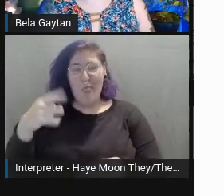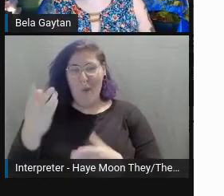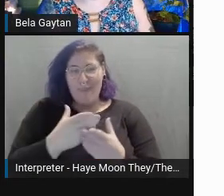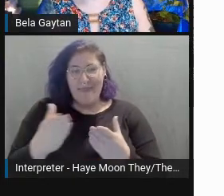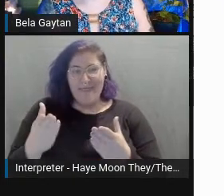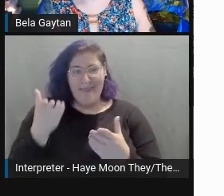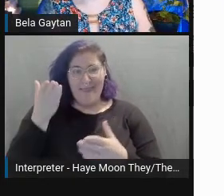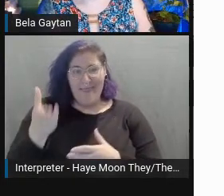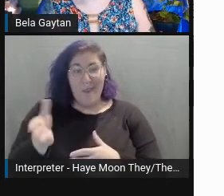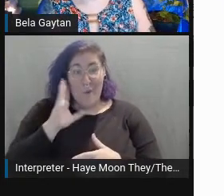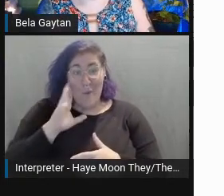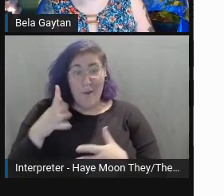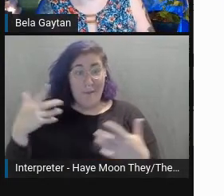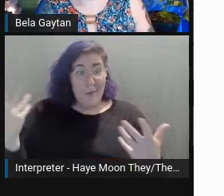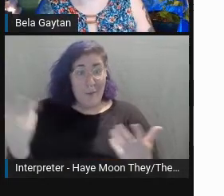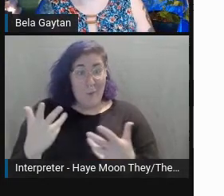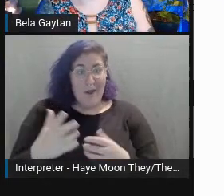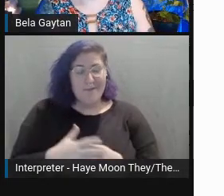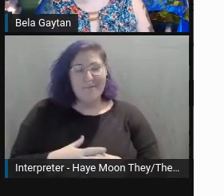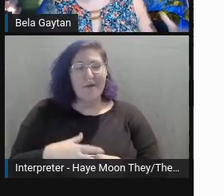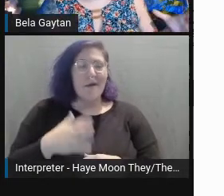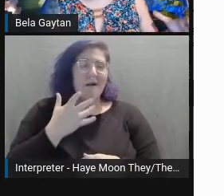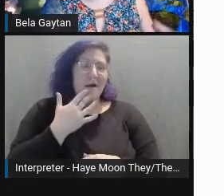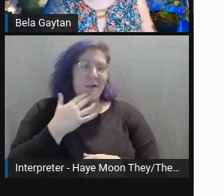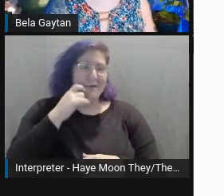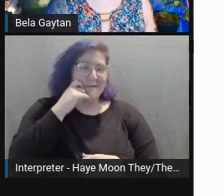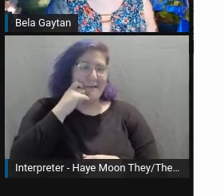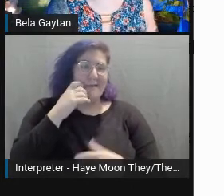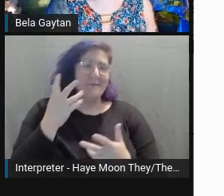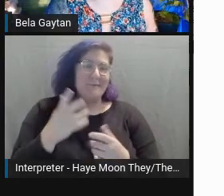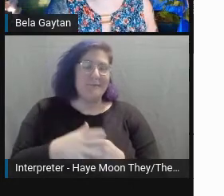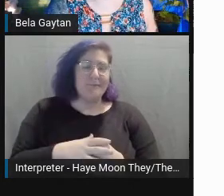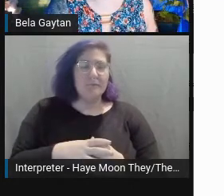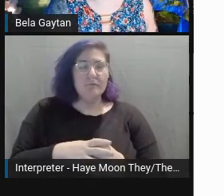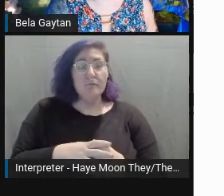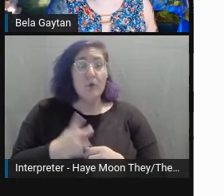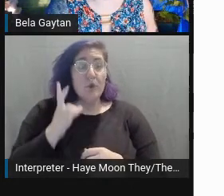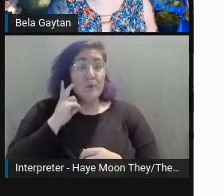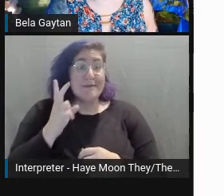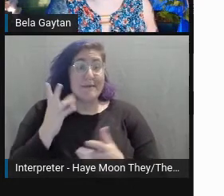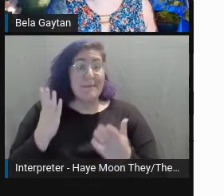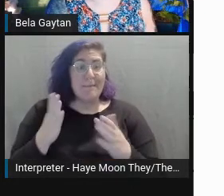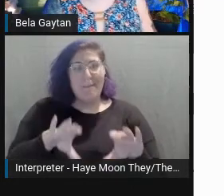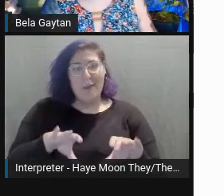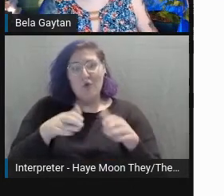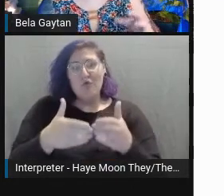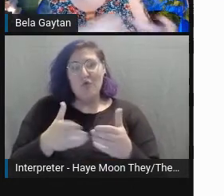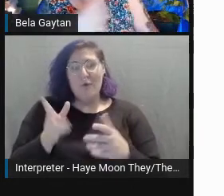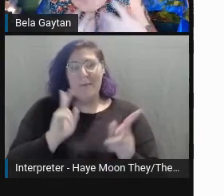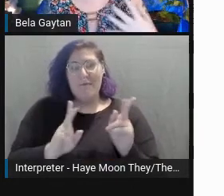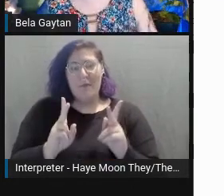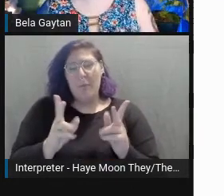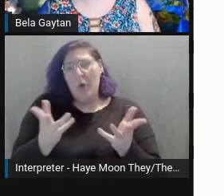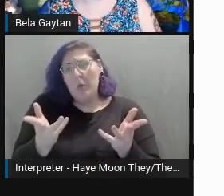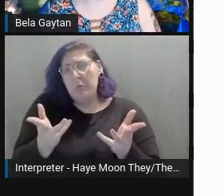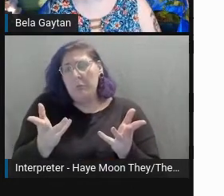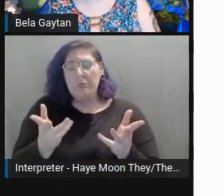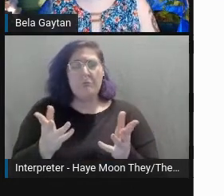in most of them is skin color. You'll see a group of people, probably have a very similar age,